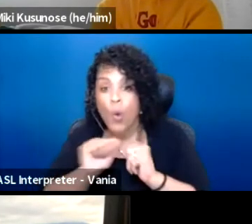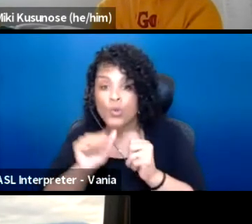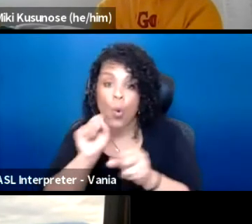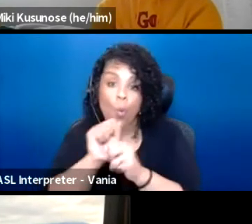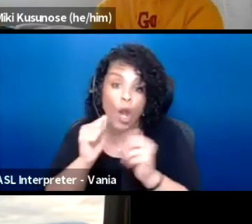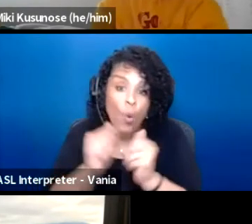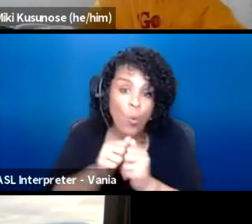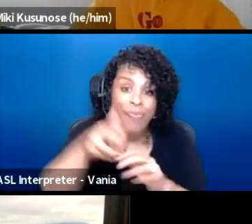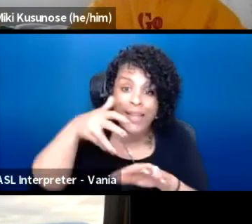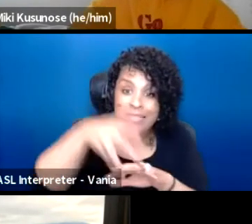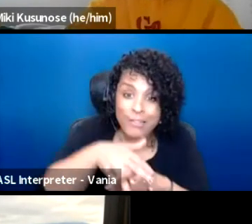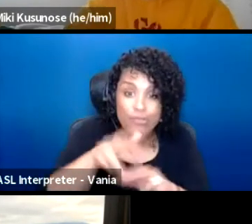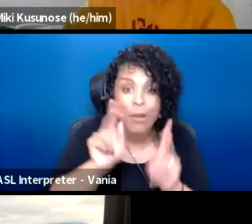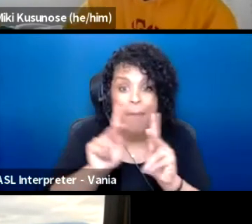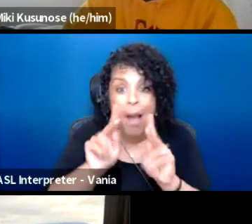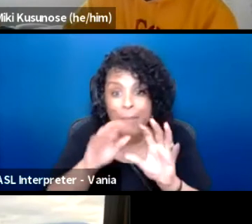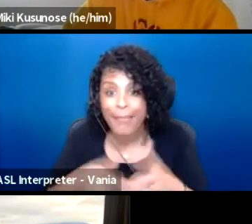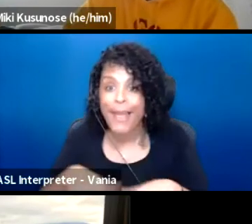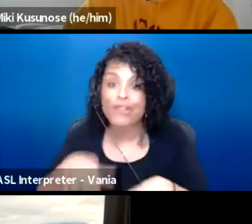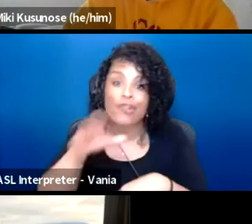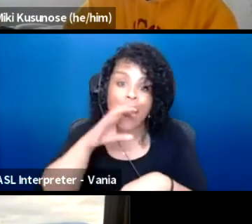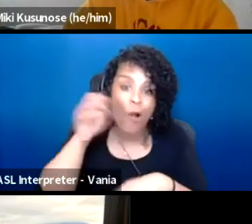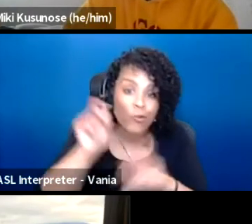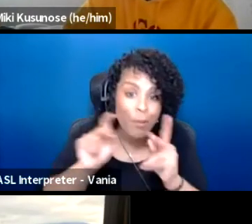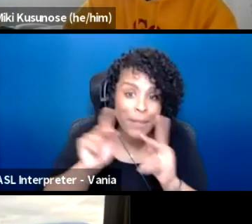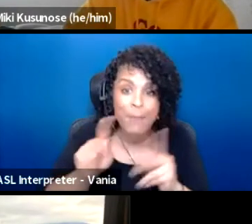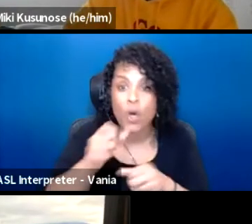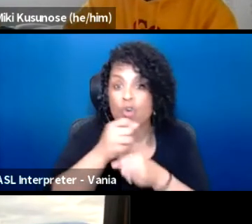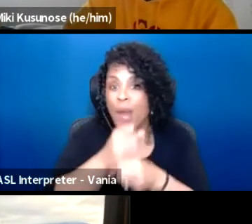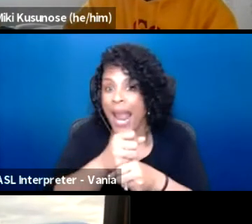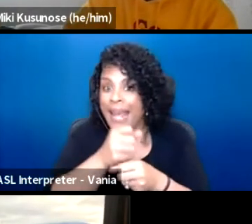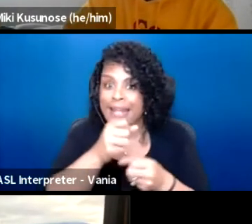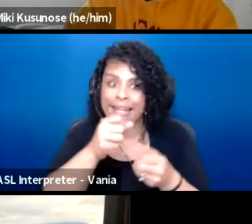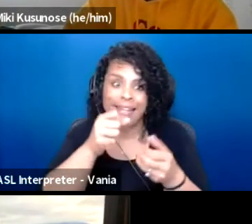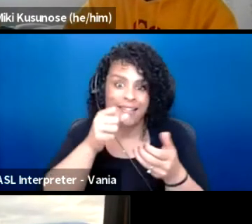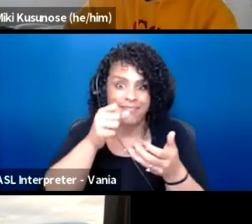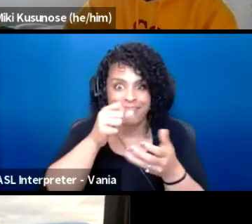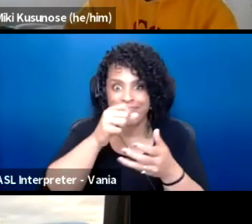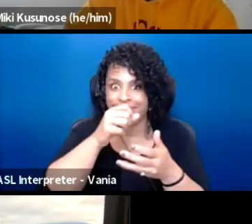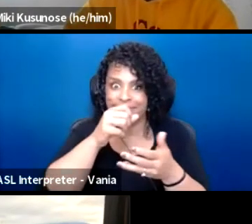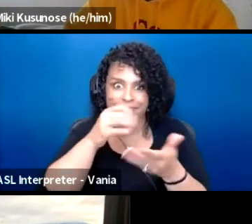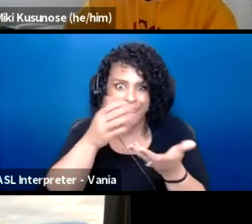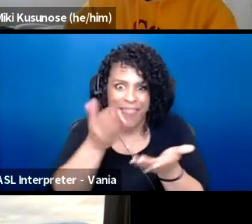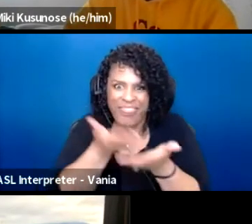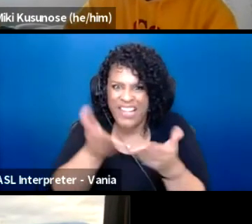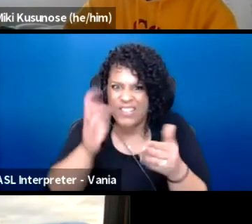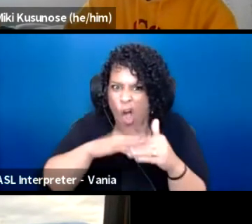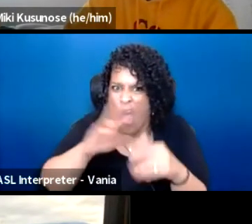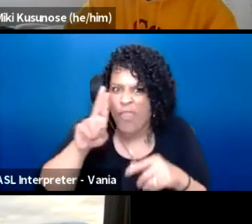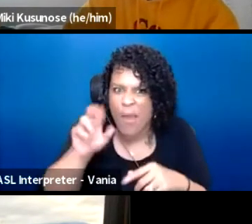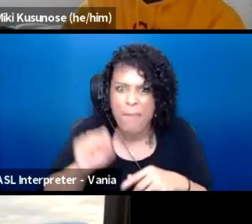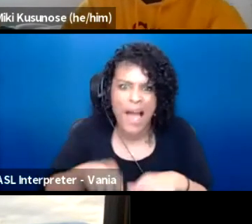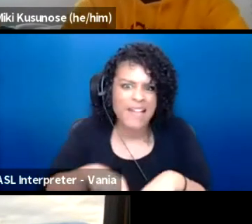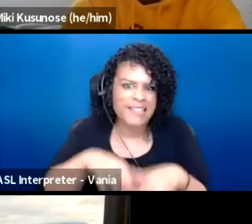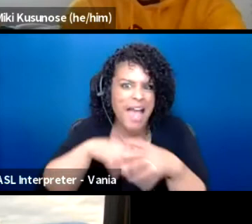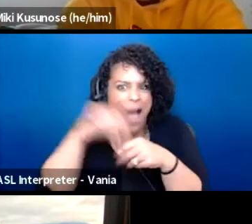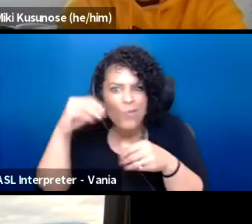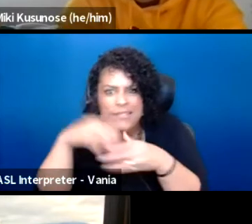and is working with the indigenous population of their community. Creating pieces on the bus. It creating pieces outside.